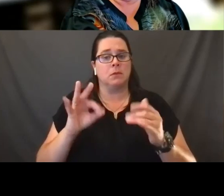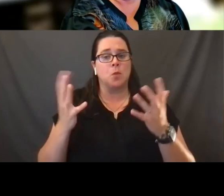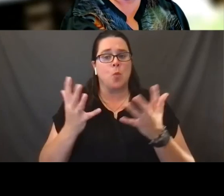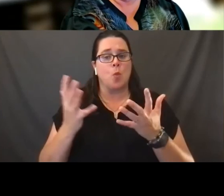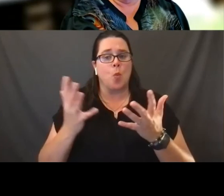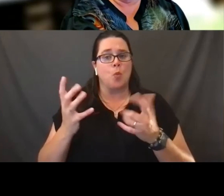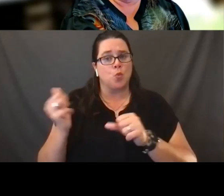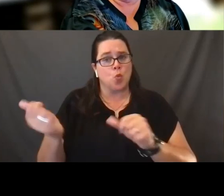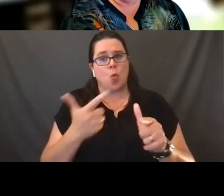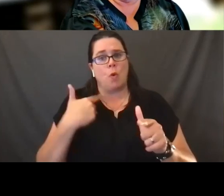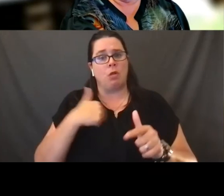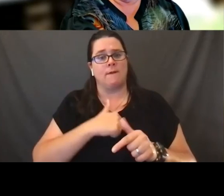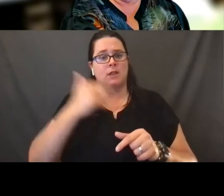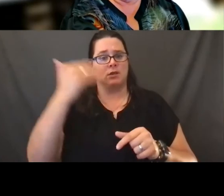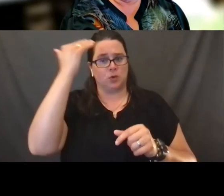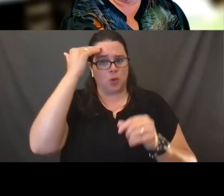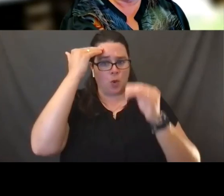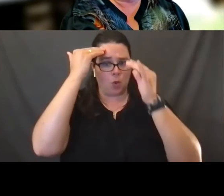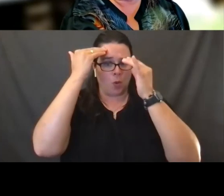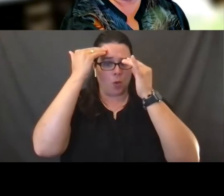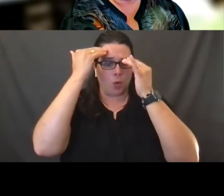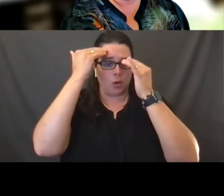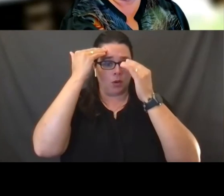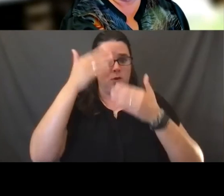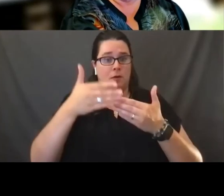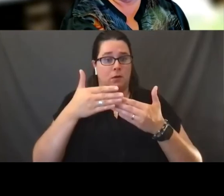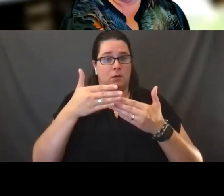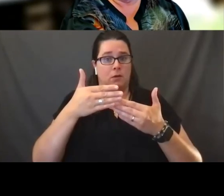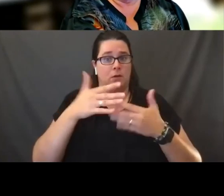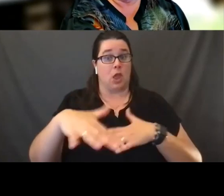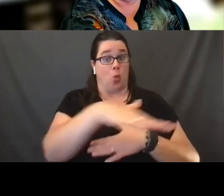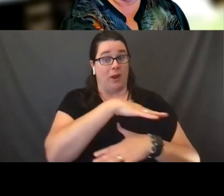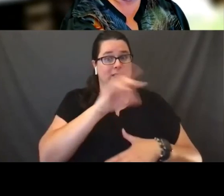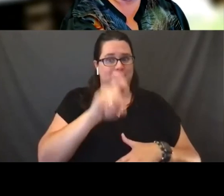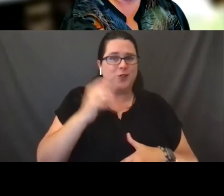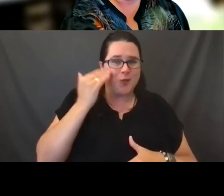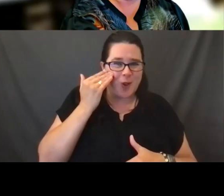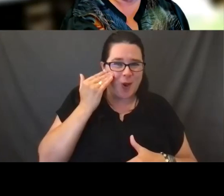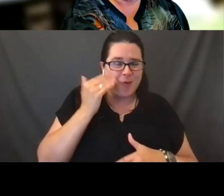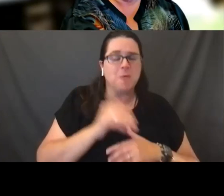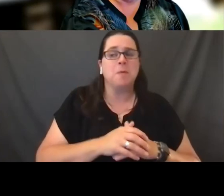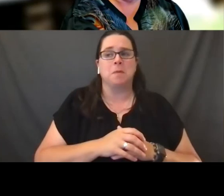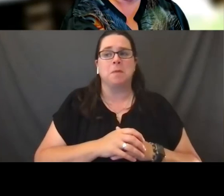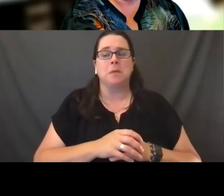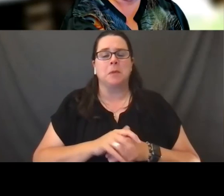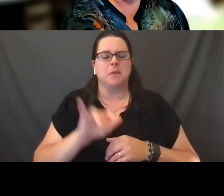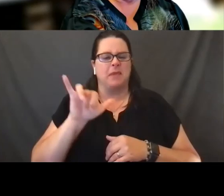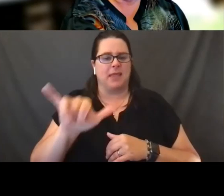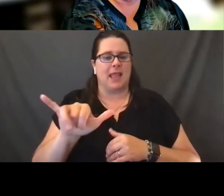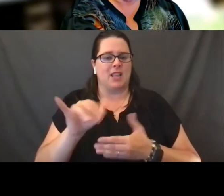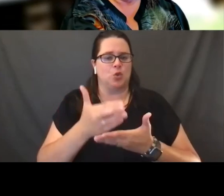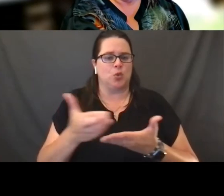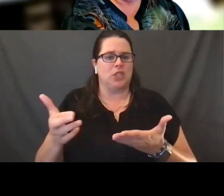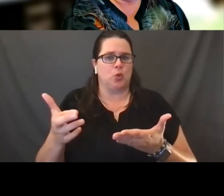of what do all of us know that the rest of us should know. So that will be resource mapping.